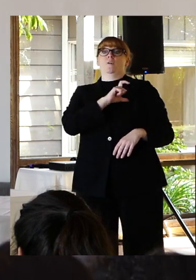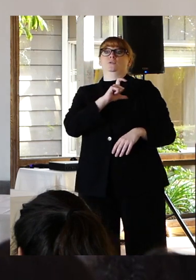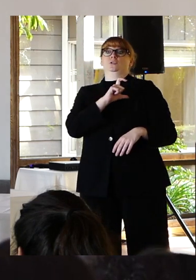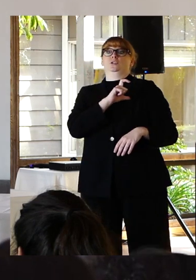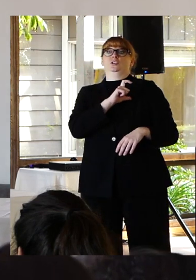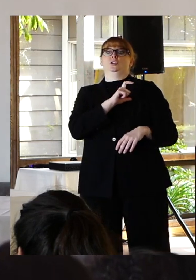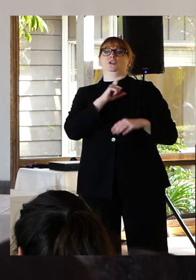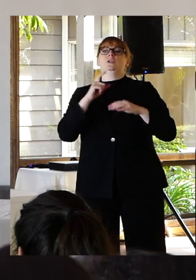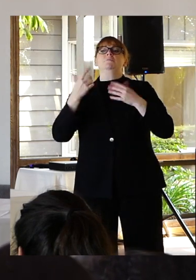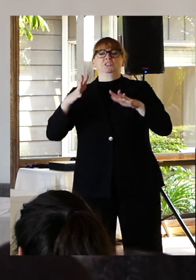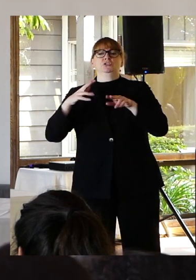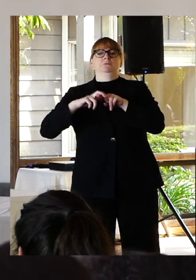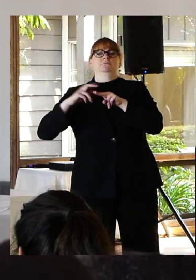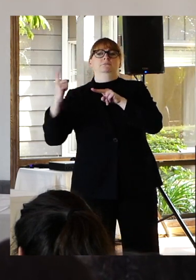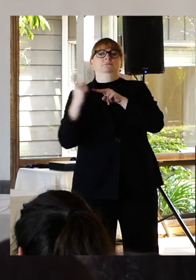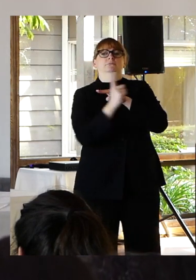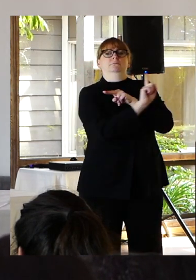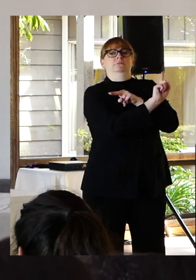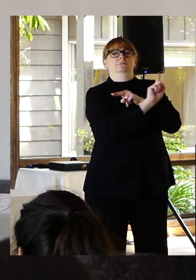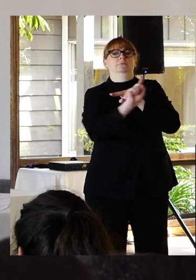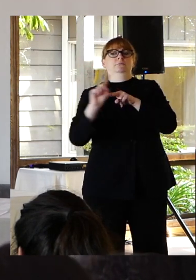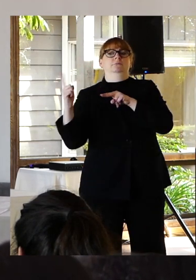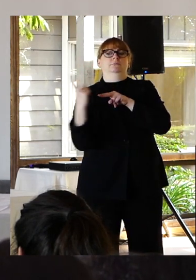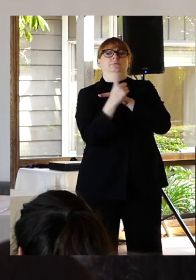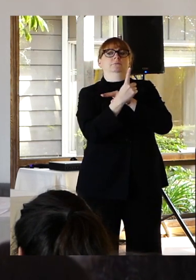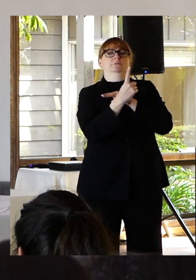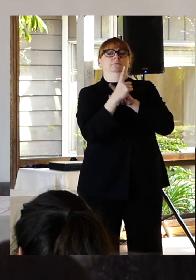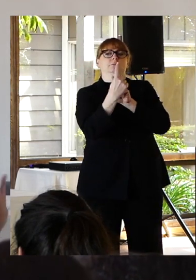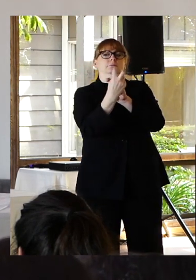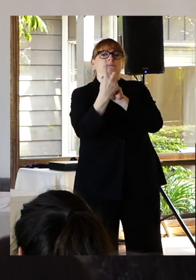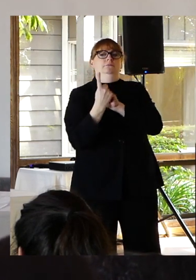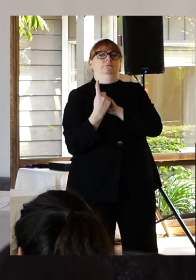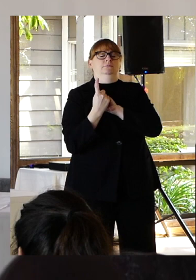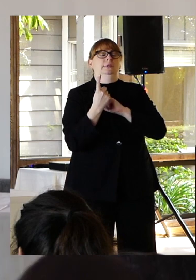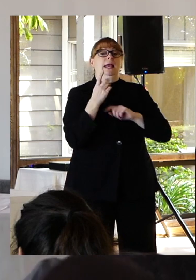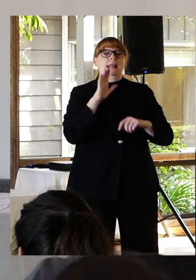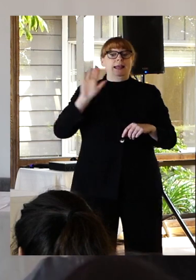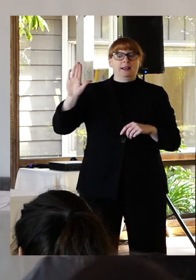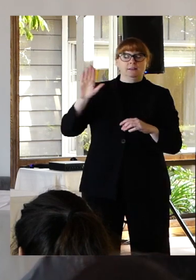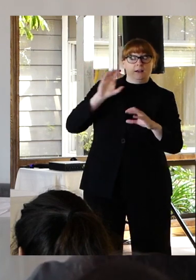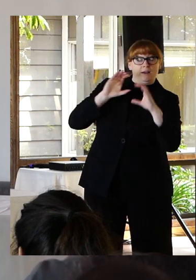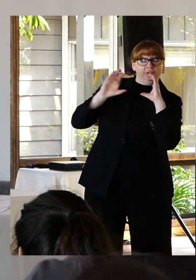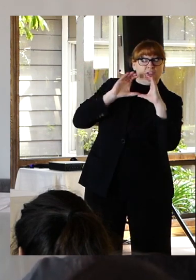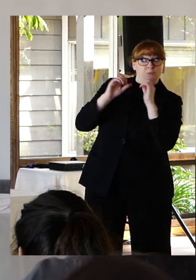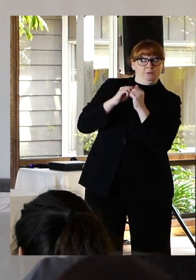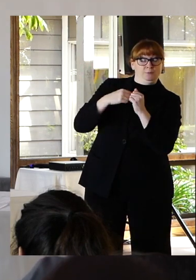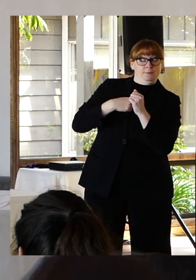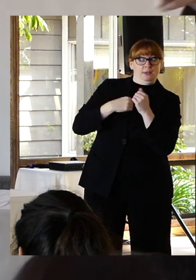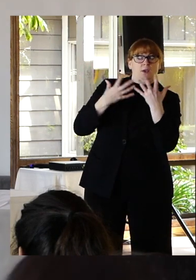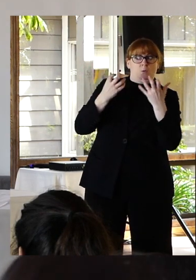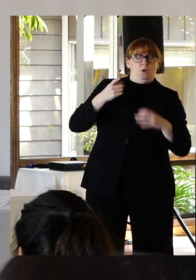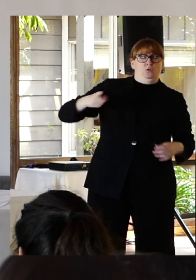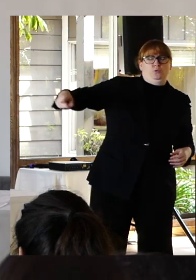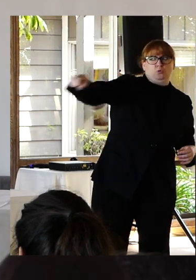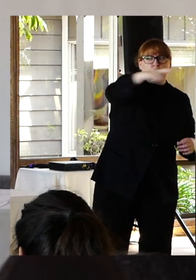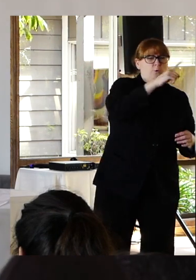His conversation with me is what I want you all as many care providers as future mental health providers as people who experience various mental